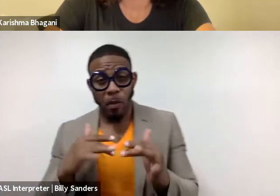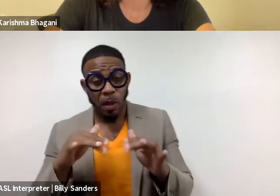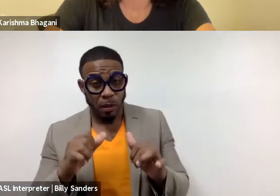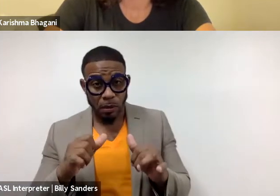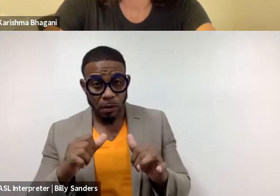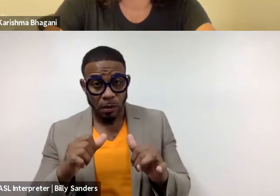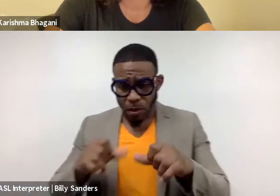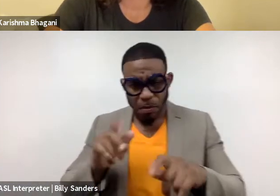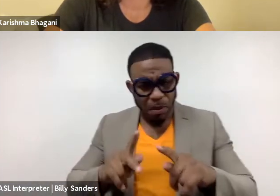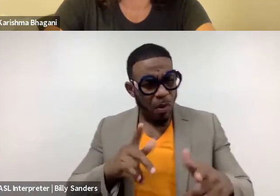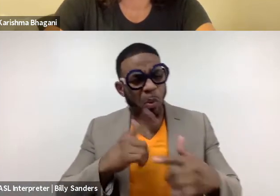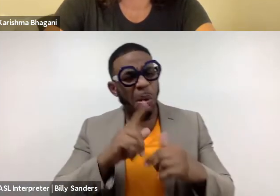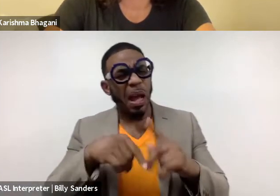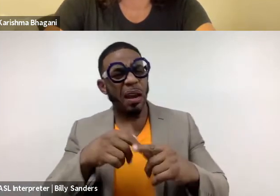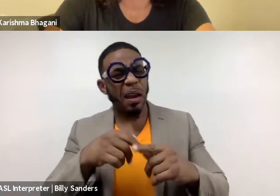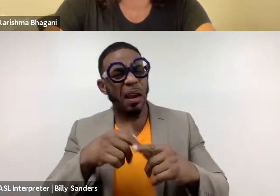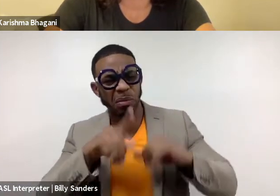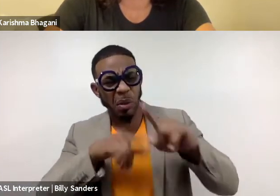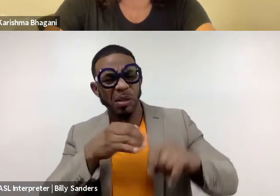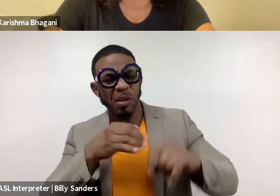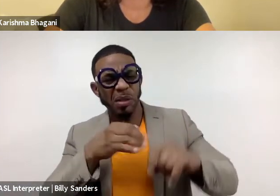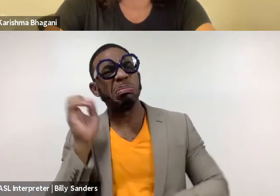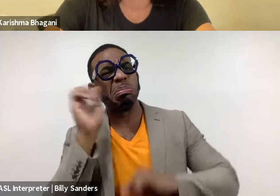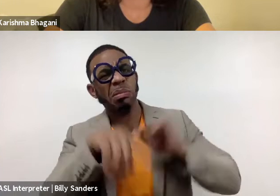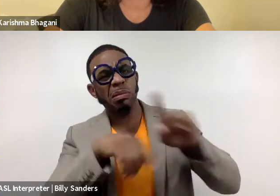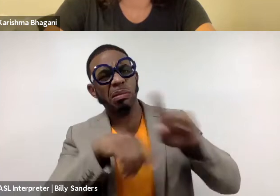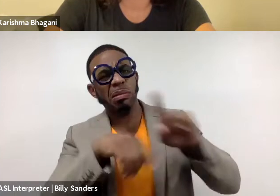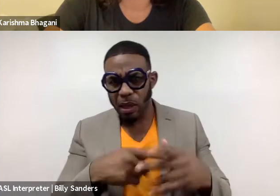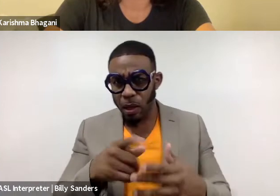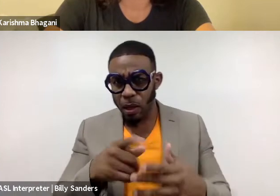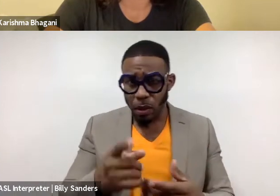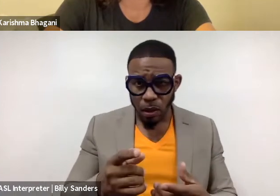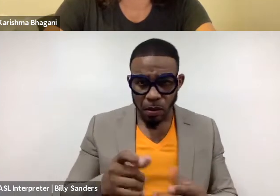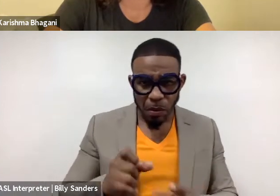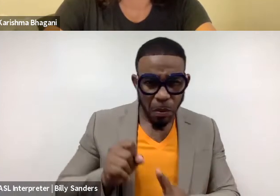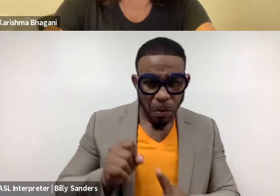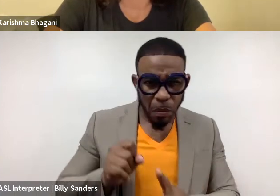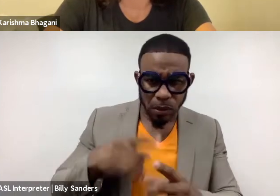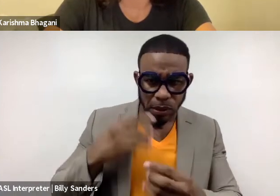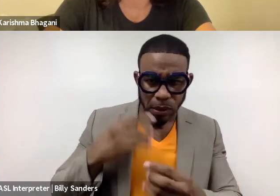What kind of questions do you ask that prompt you to think about the locality?